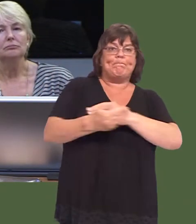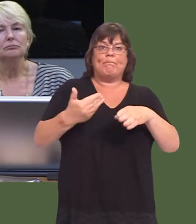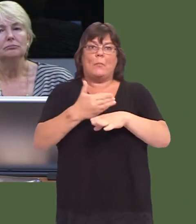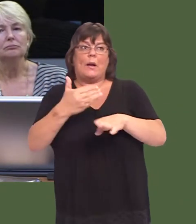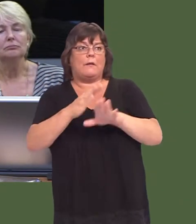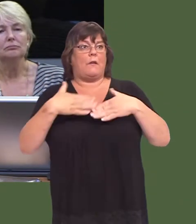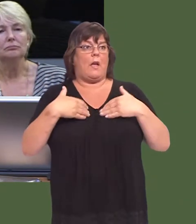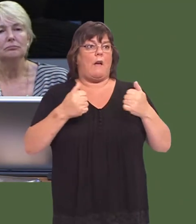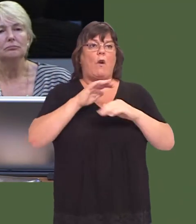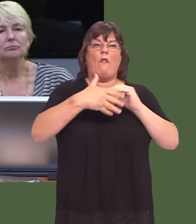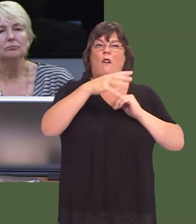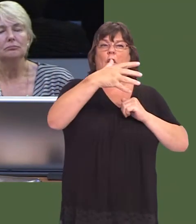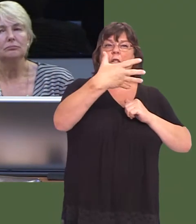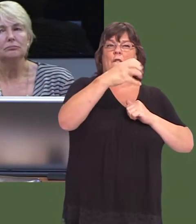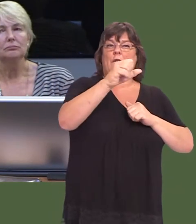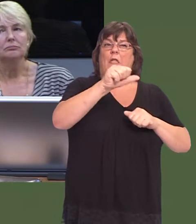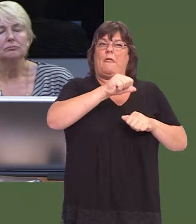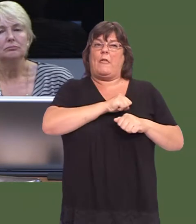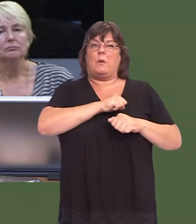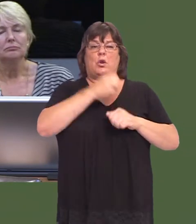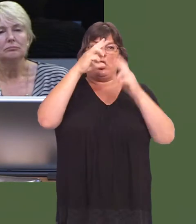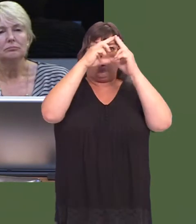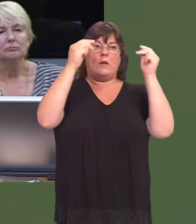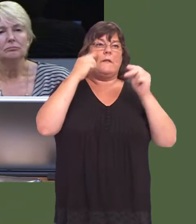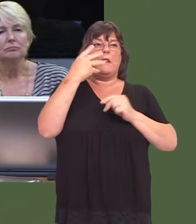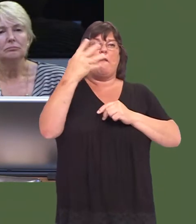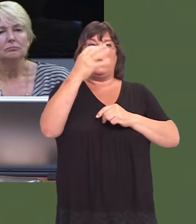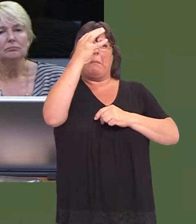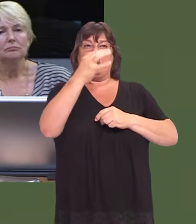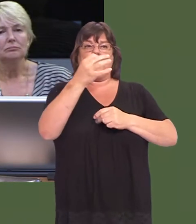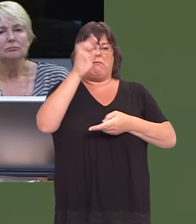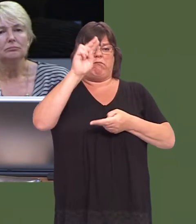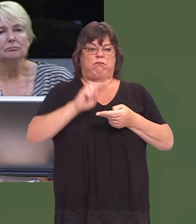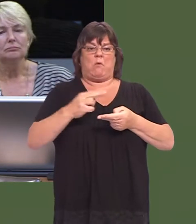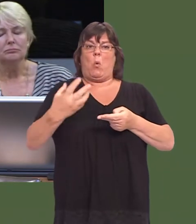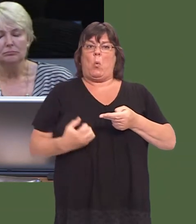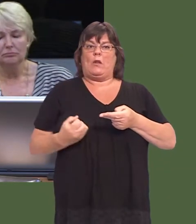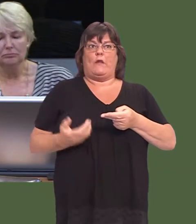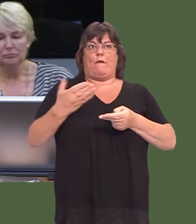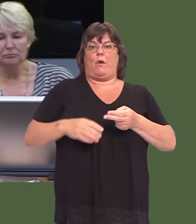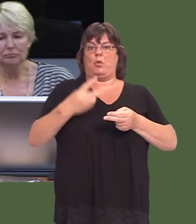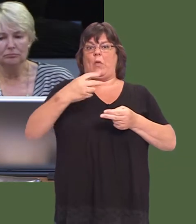Almost 30,000 Welsh nurses have seen a 14 per cent cut in their wages since 2010 due